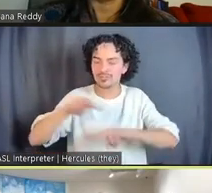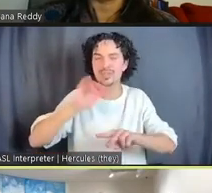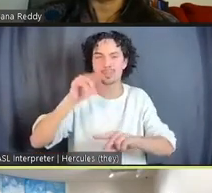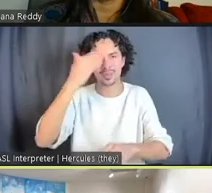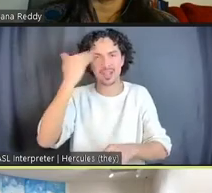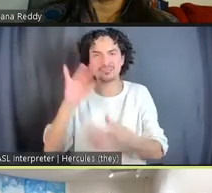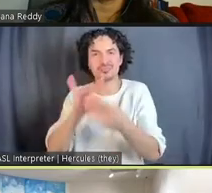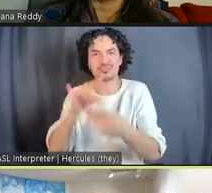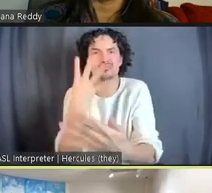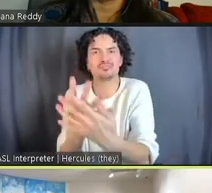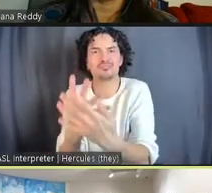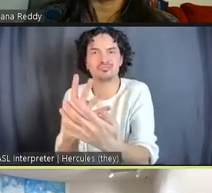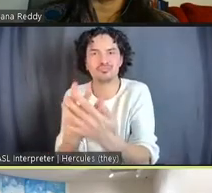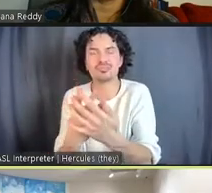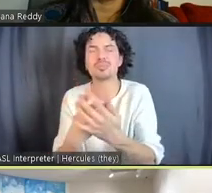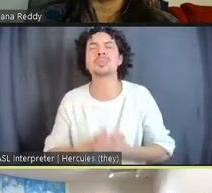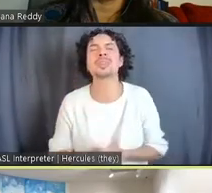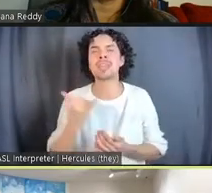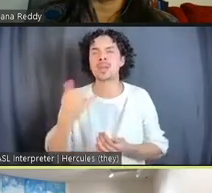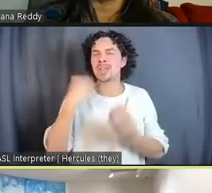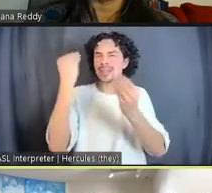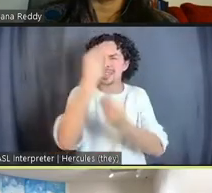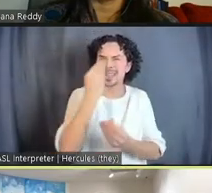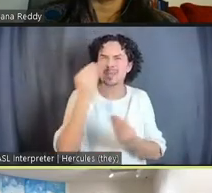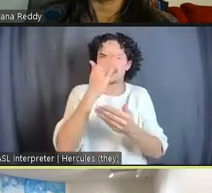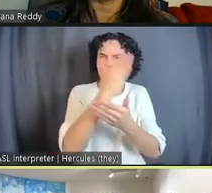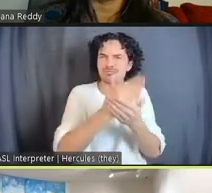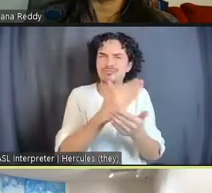And just thinking about the conditions of making art in prison, I thought about